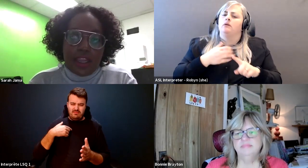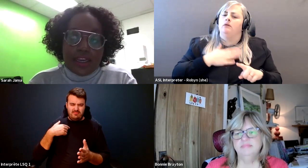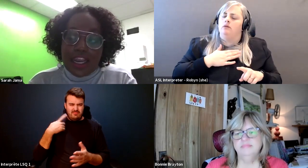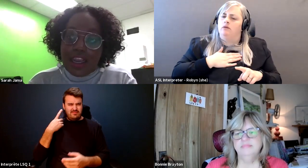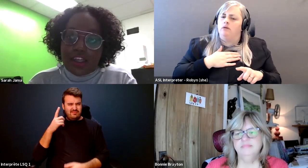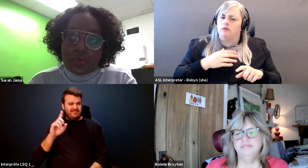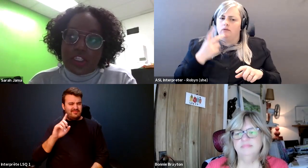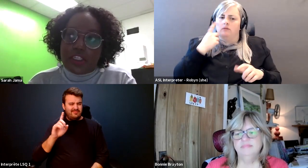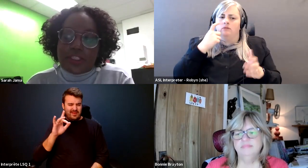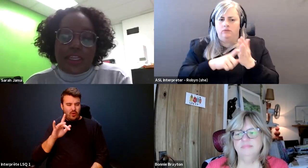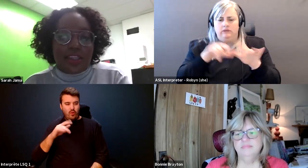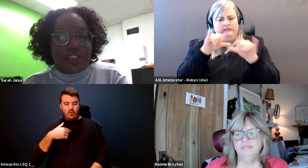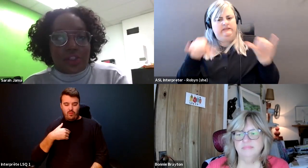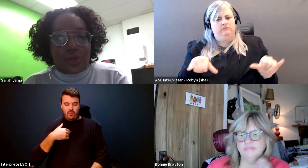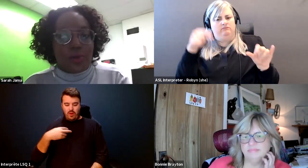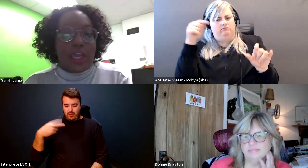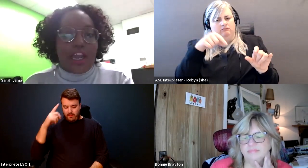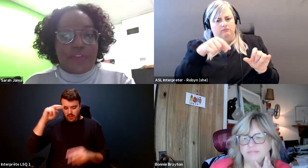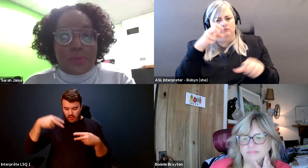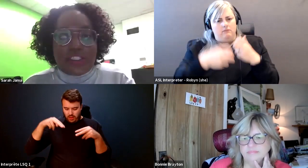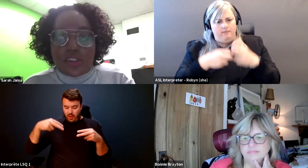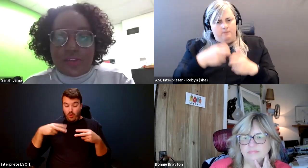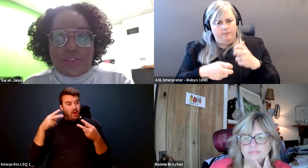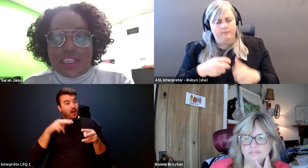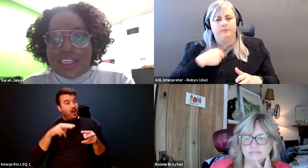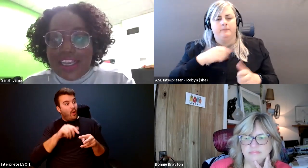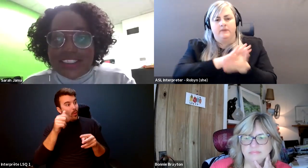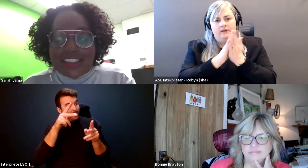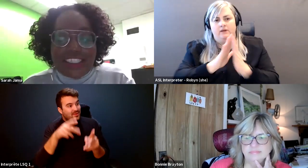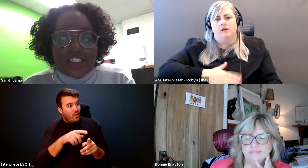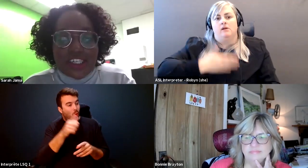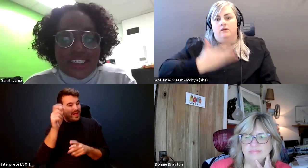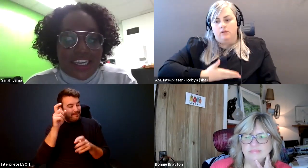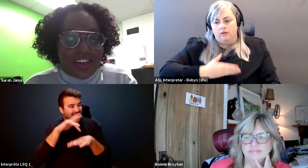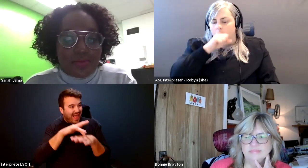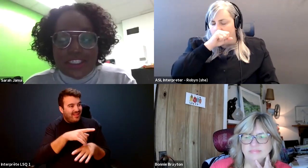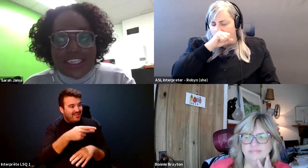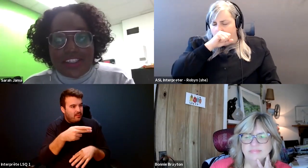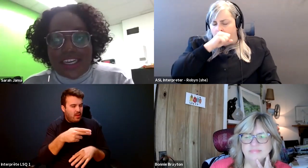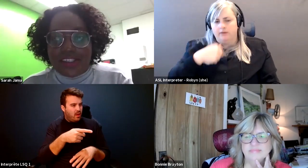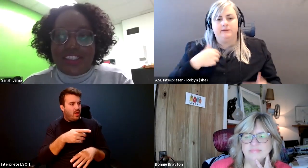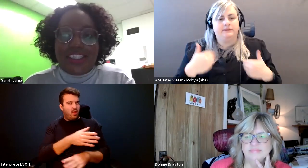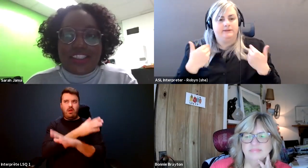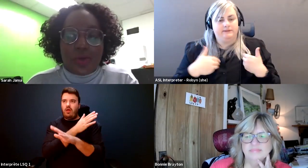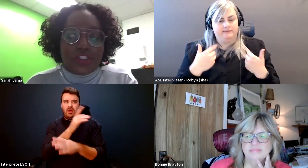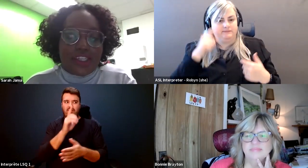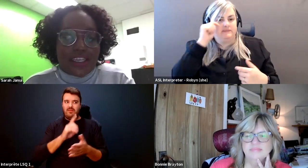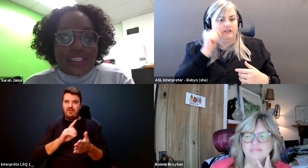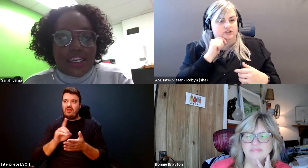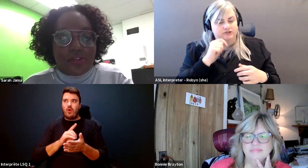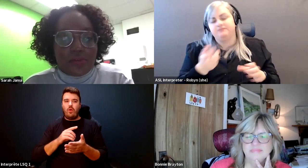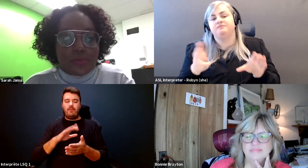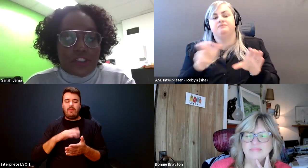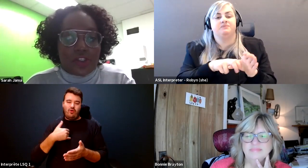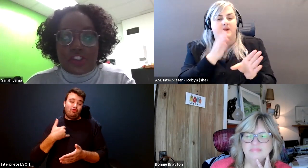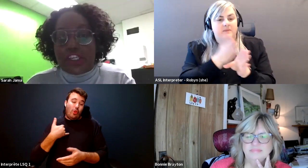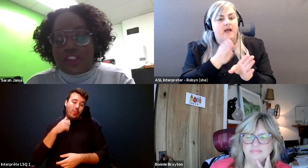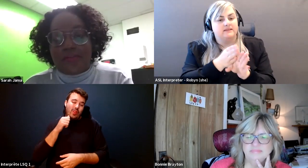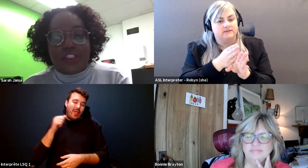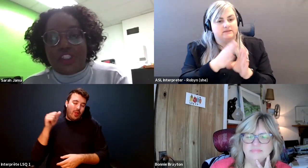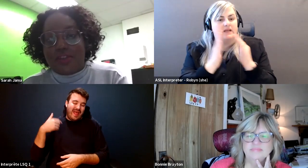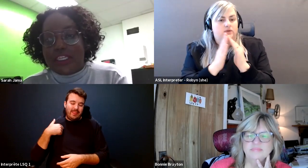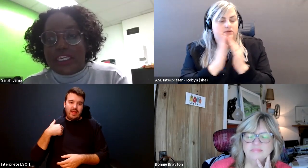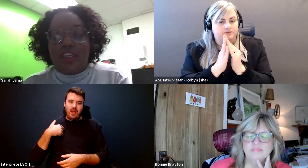Sarah Jama: And I got really upset and so I found myself as a young teenager getting on a bus downtown to go and try to delegate in front of the special education advisory committee.